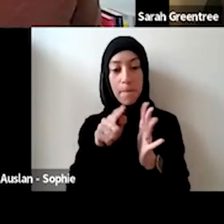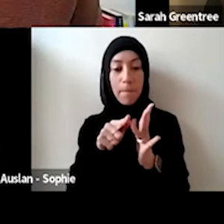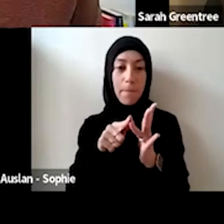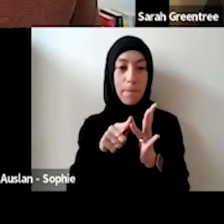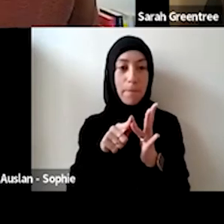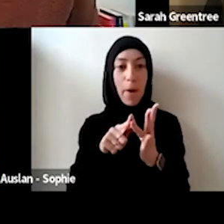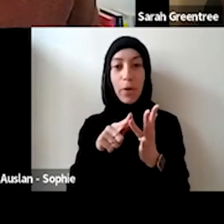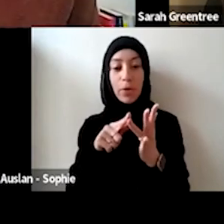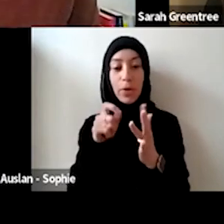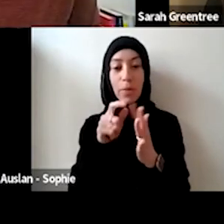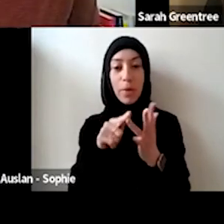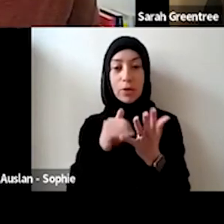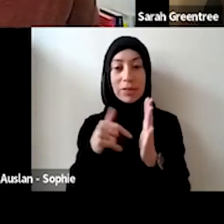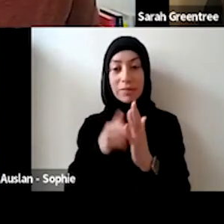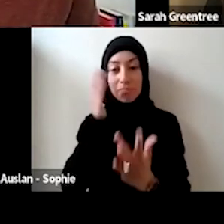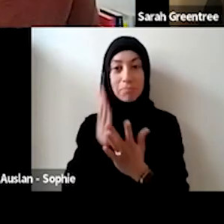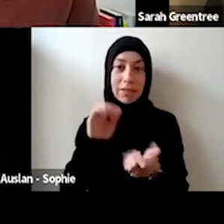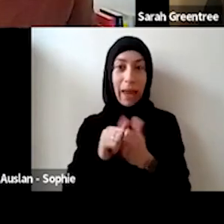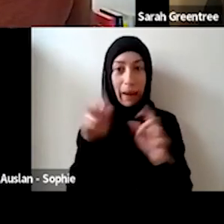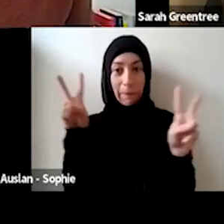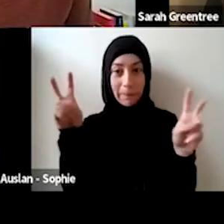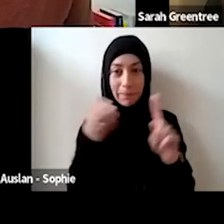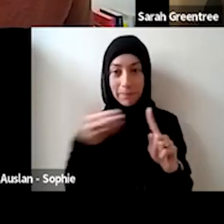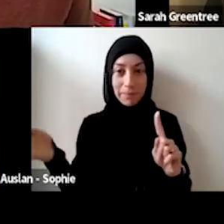. Great question, Mid game, Great question. I think I'll take it.